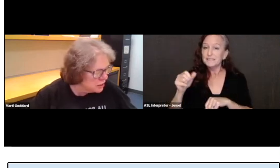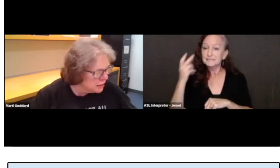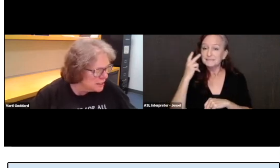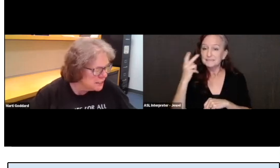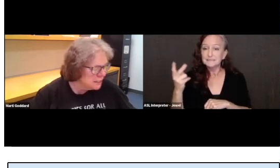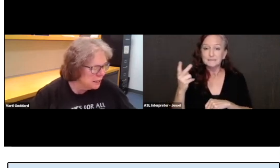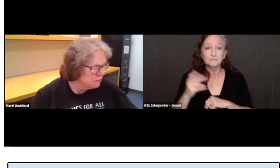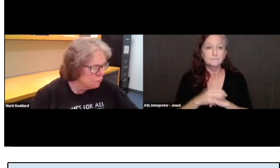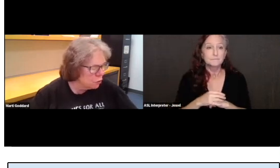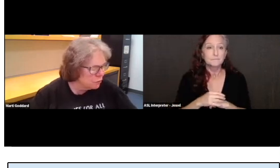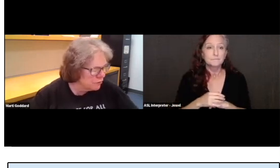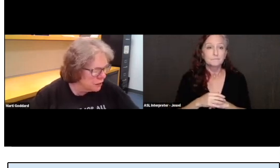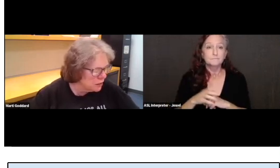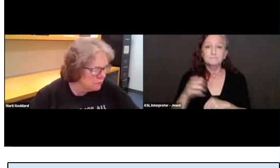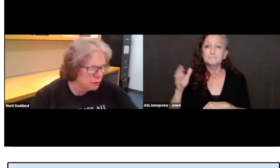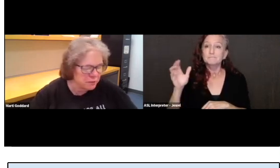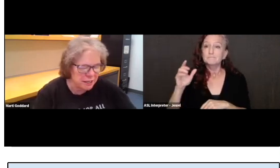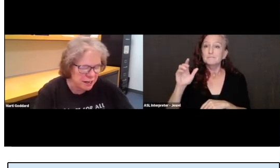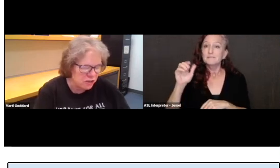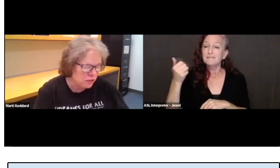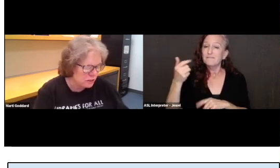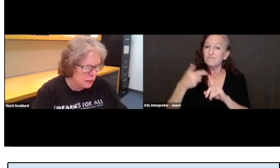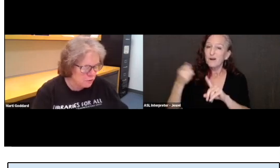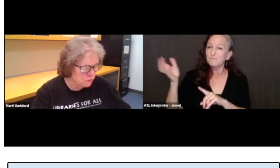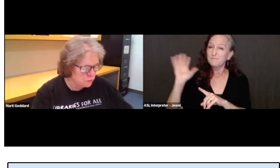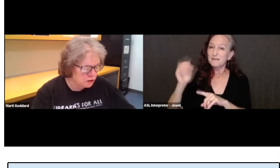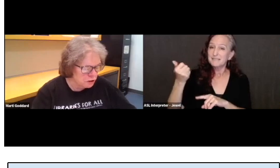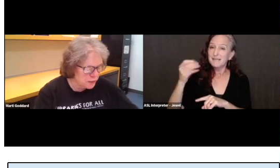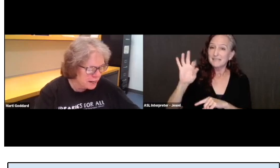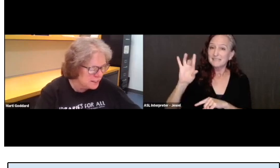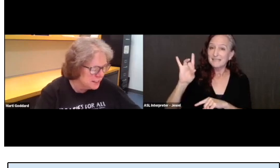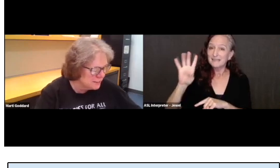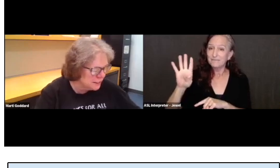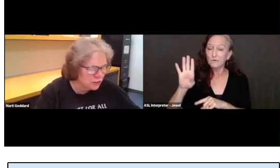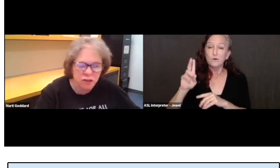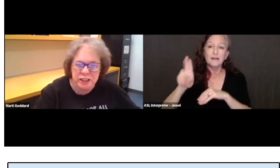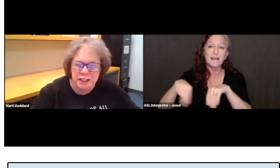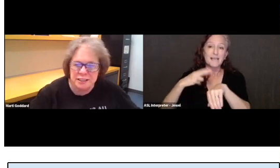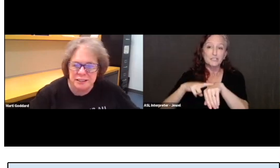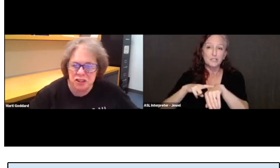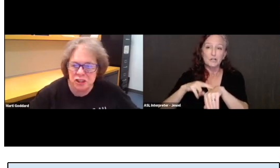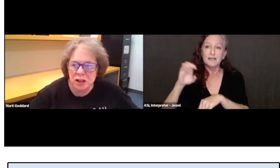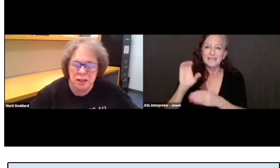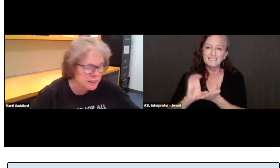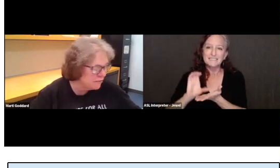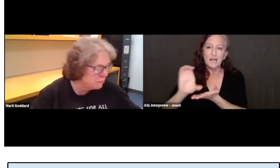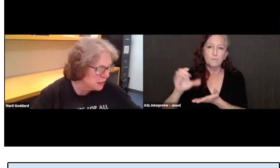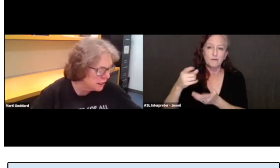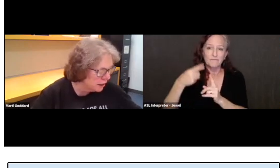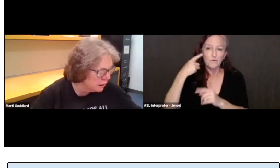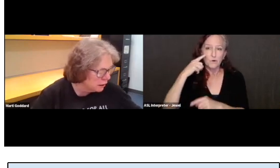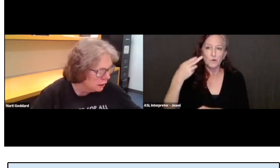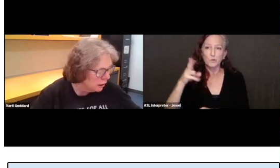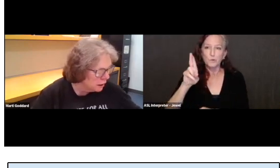In 1984, with funding from the National Endowment for the Humanities and an organization Deaf Media, FFP,